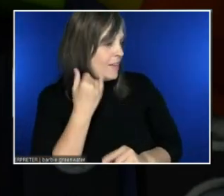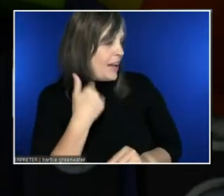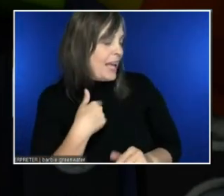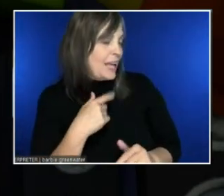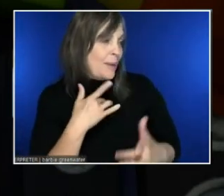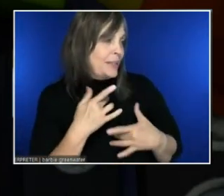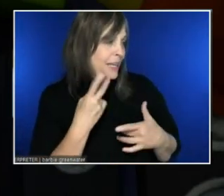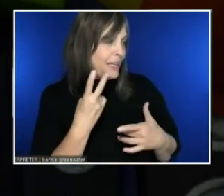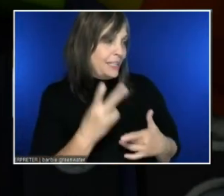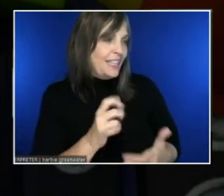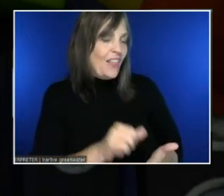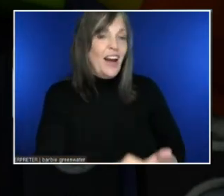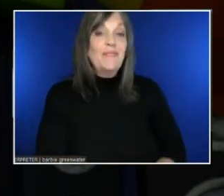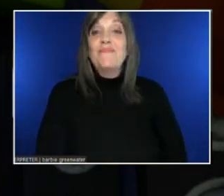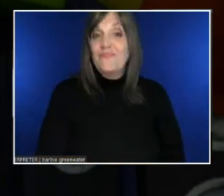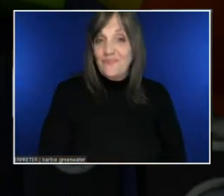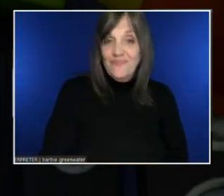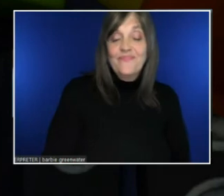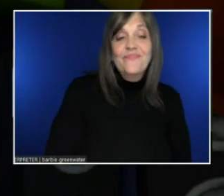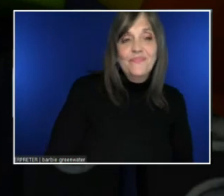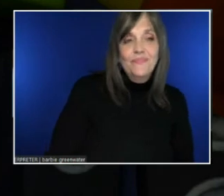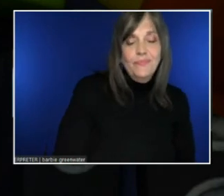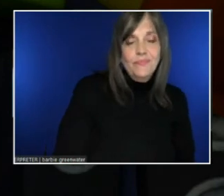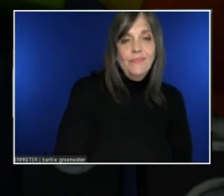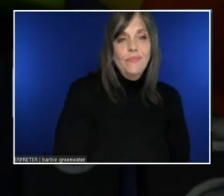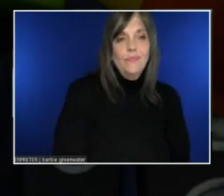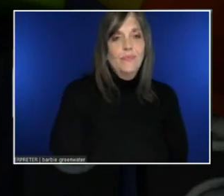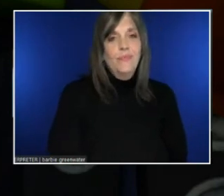Makoto-san. Here we go.